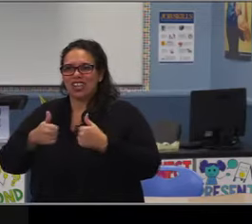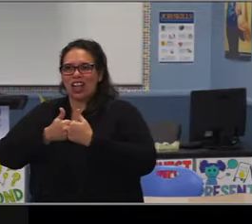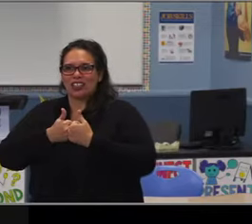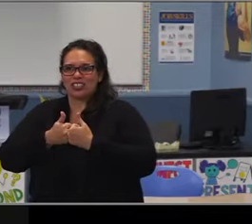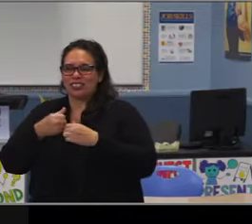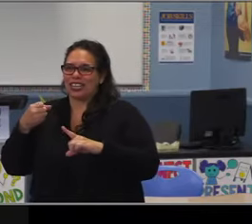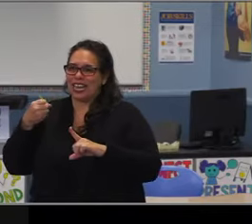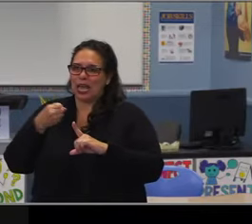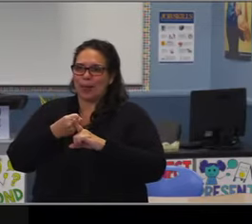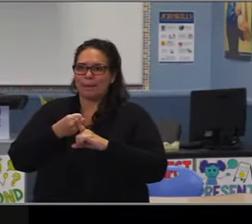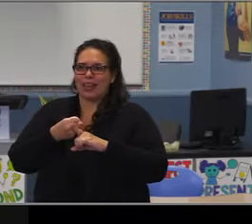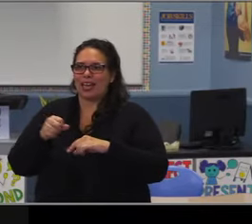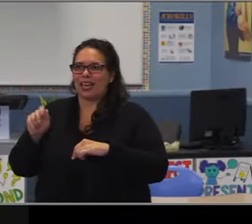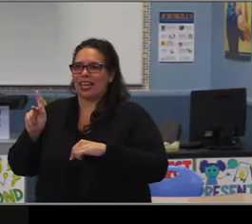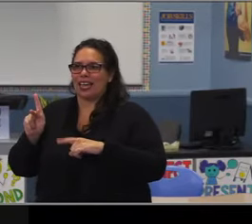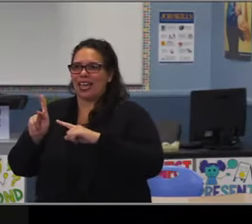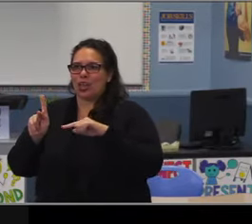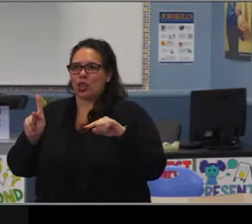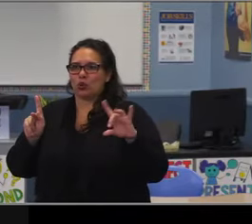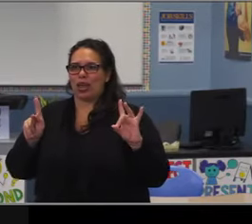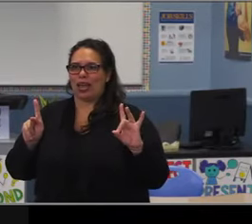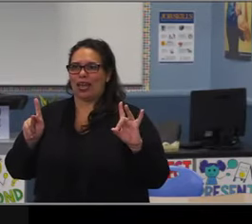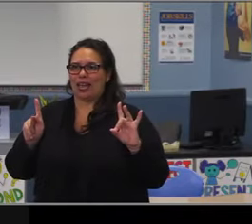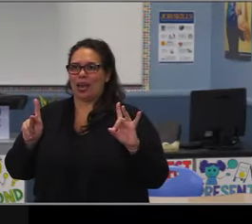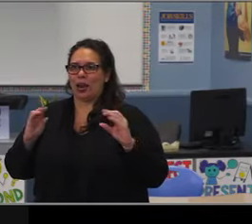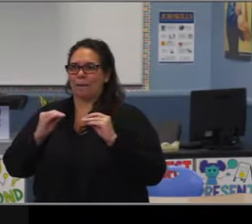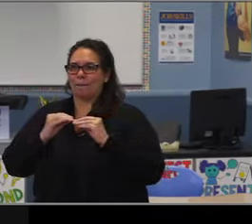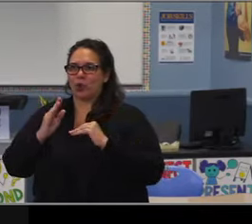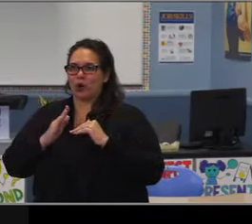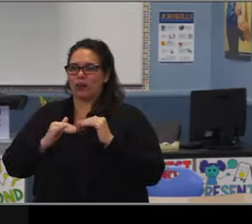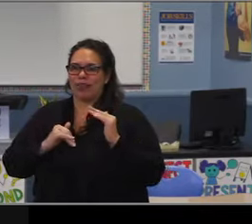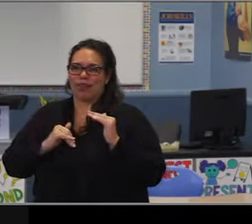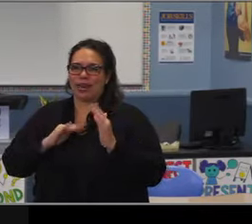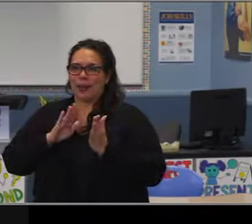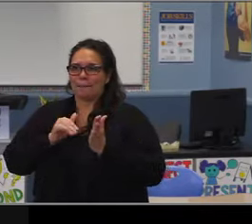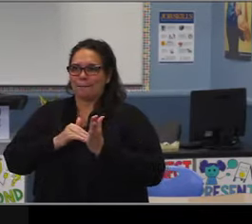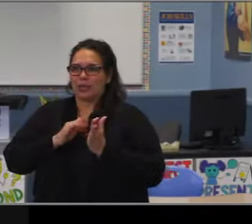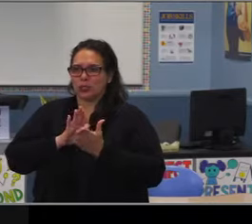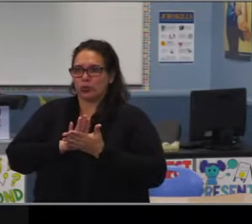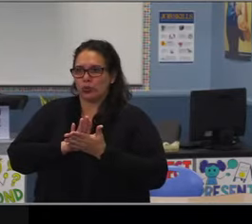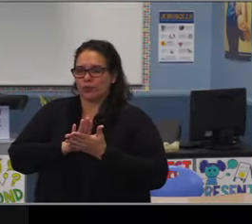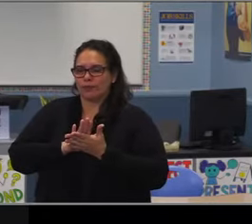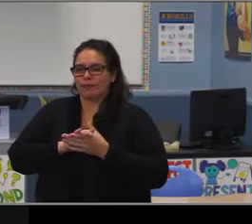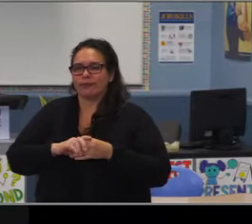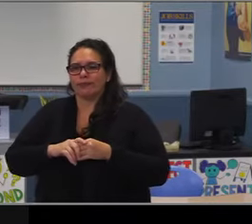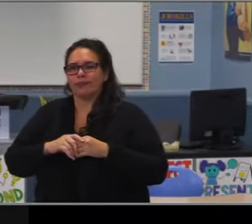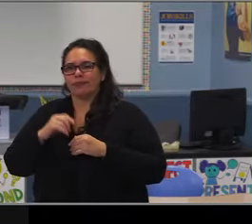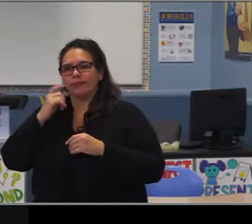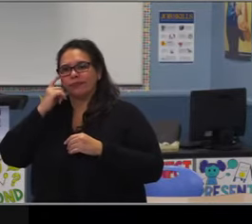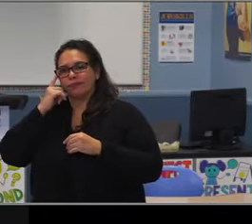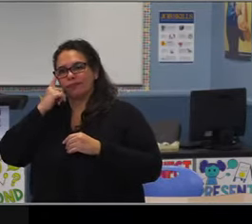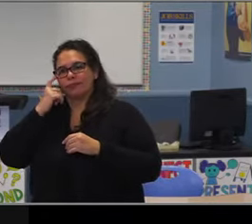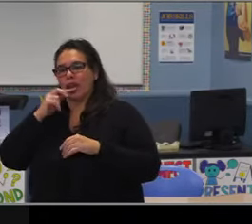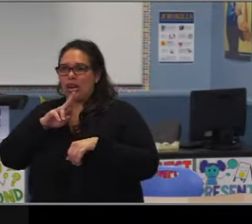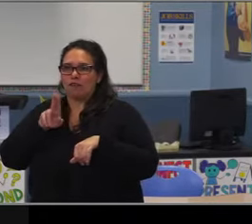Yeah. I also appreciate the work. I think that is something I've heard consistently from teachers the years on my time on the board